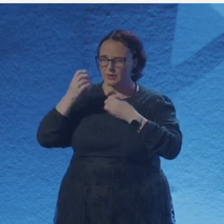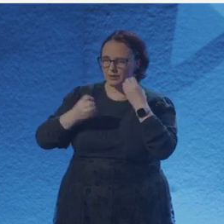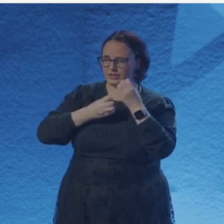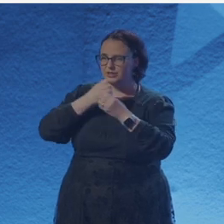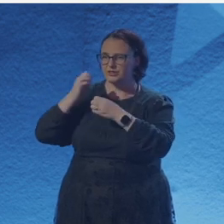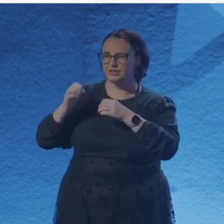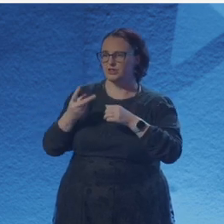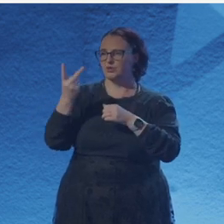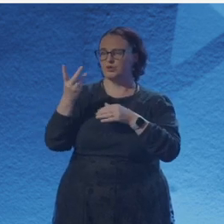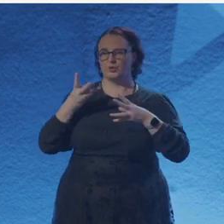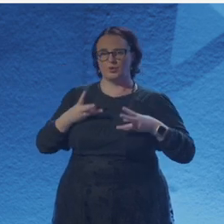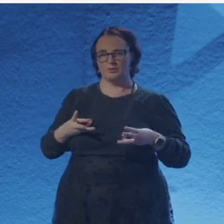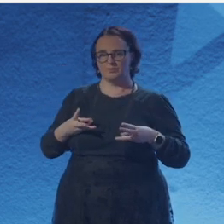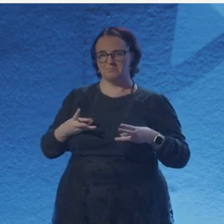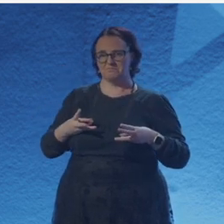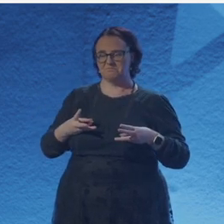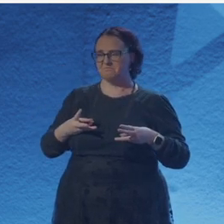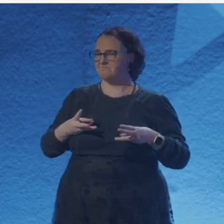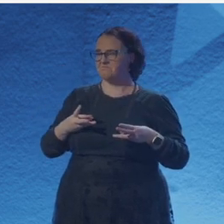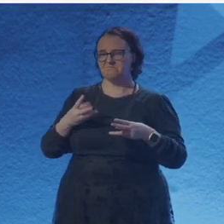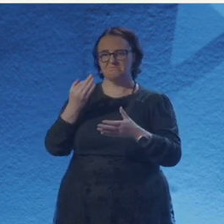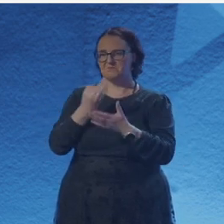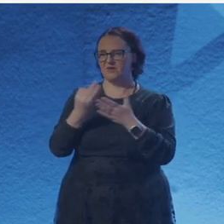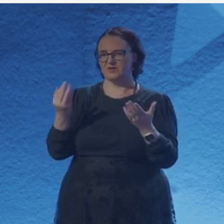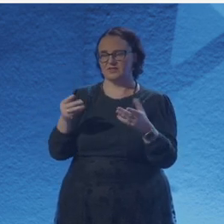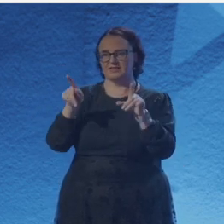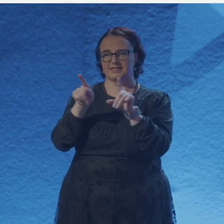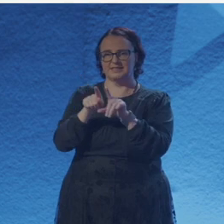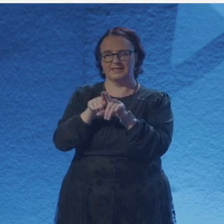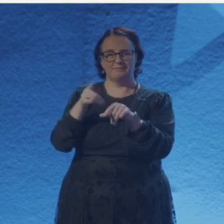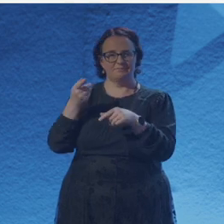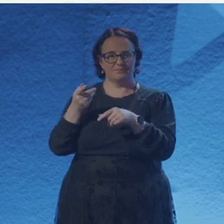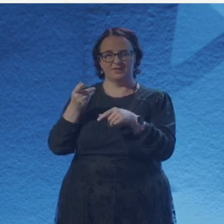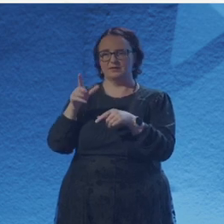The TV show Star Trek: Deep Space Nine. It's called In The History of Imagined